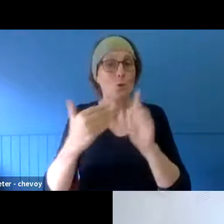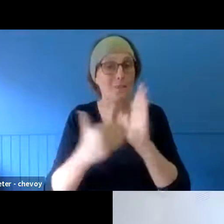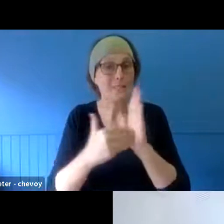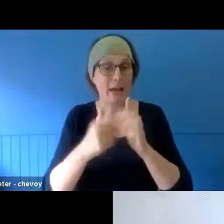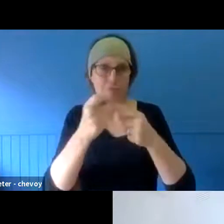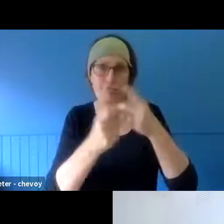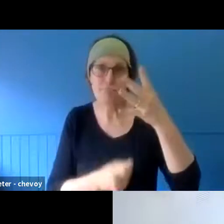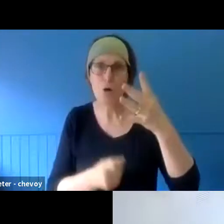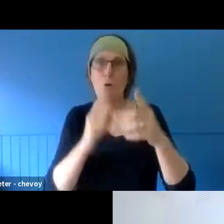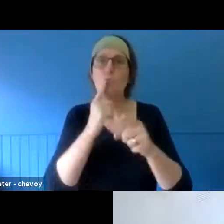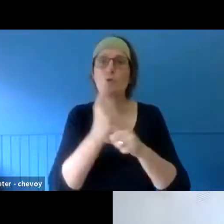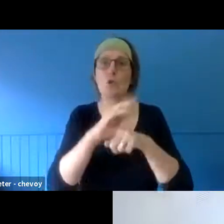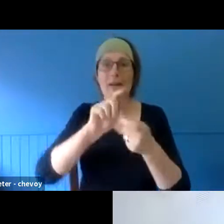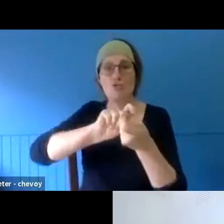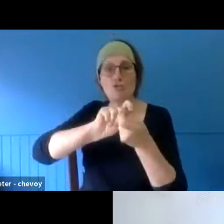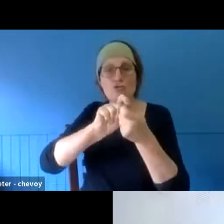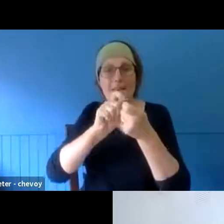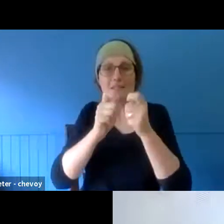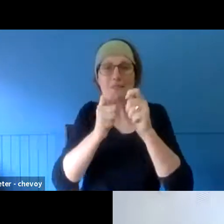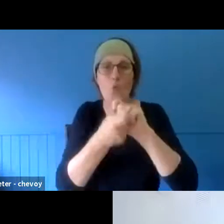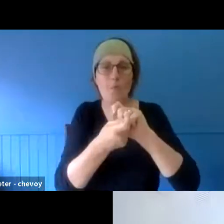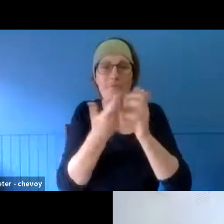transformative effect of creative practise in a post-disaster